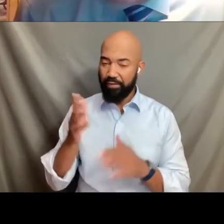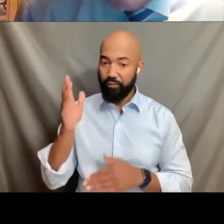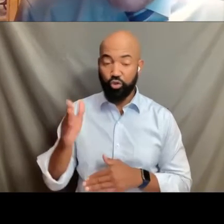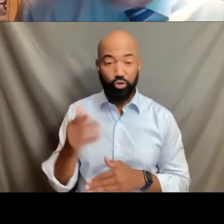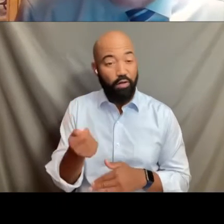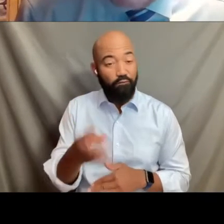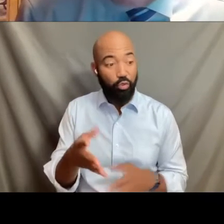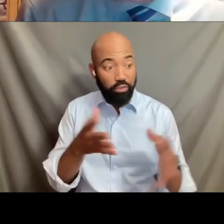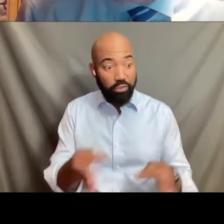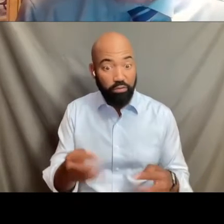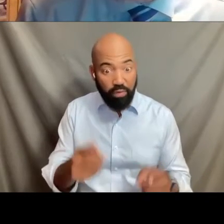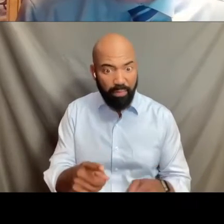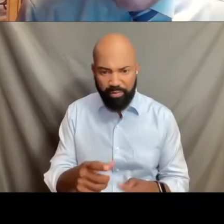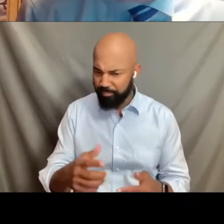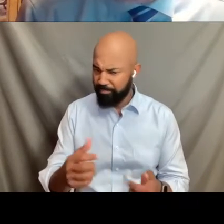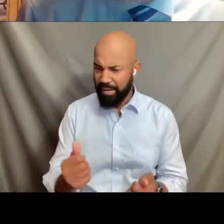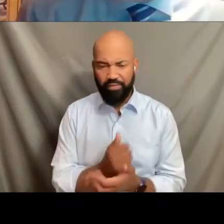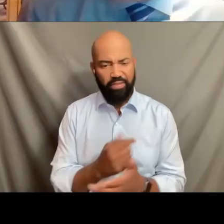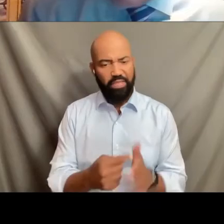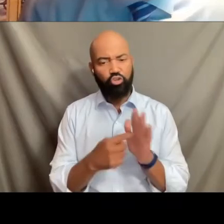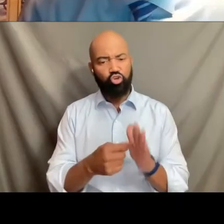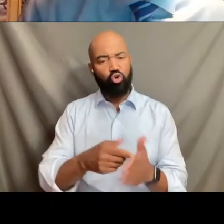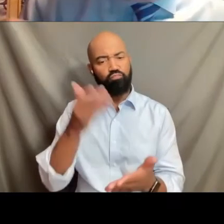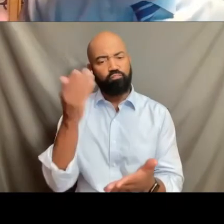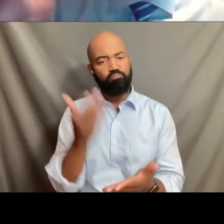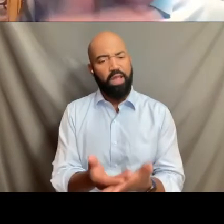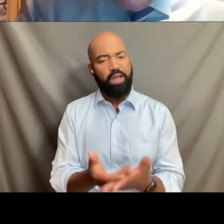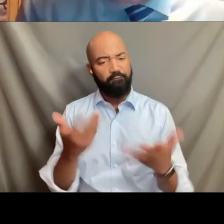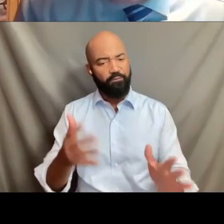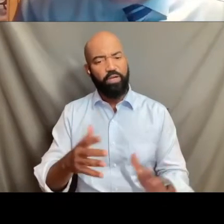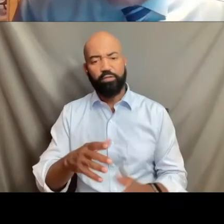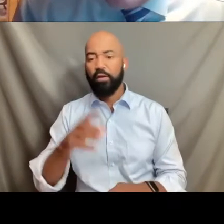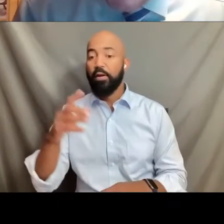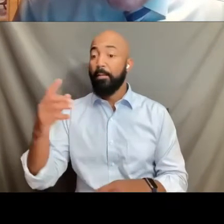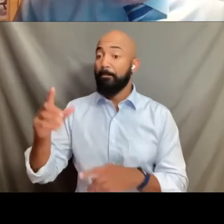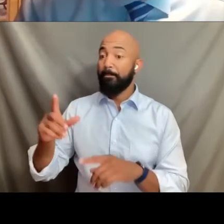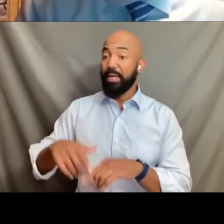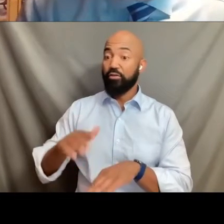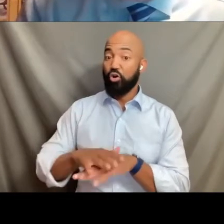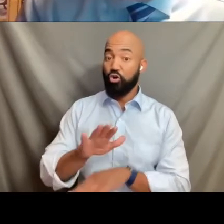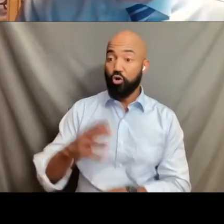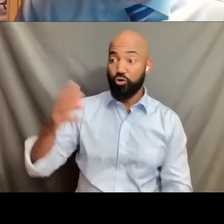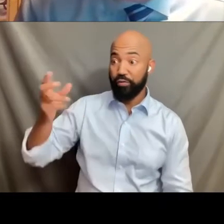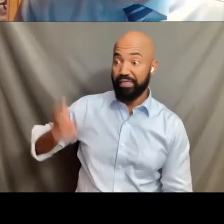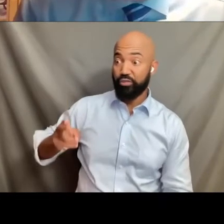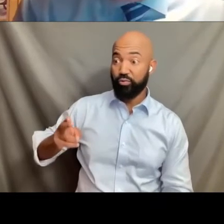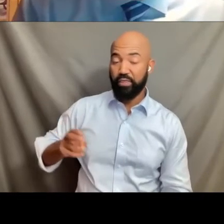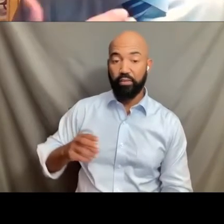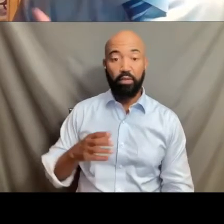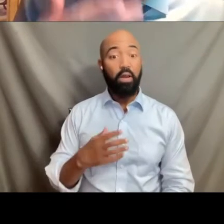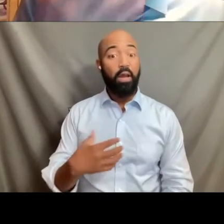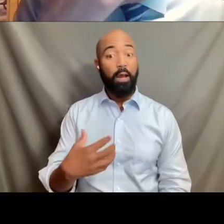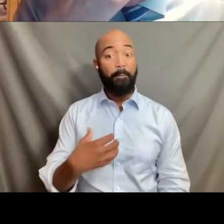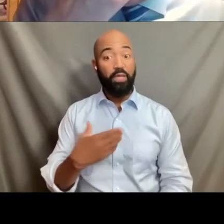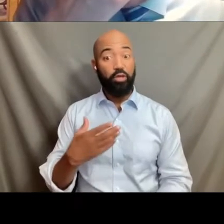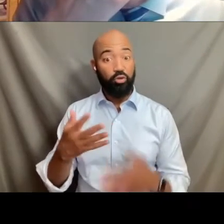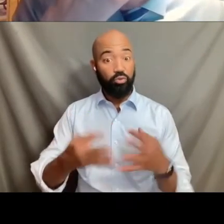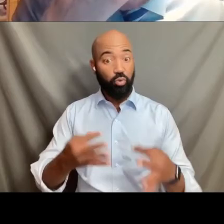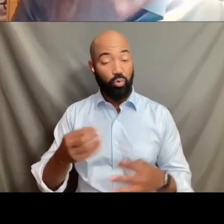every indication that she is the kind of person based upon her past history as an appeals court judge, based upon the few decisions